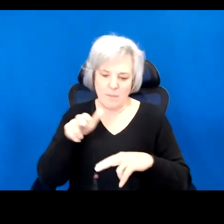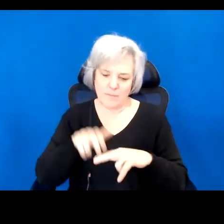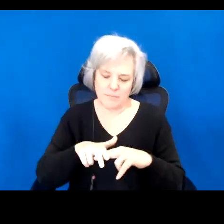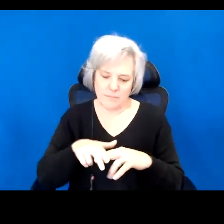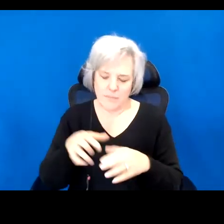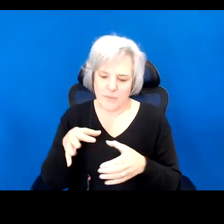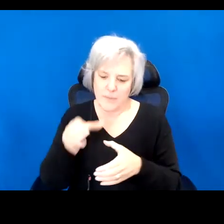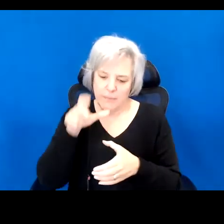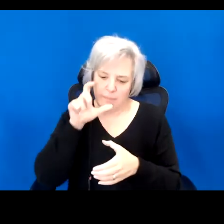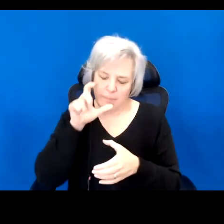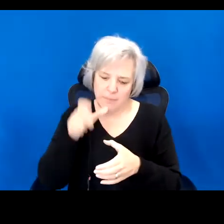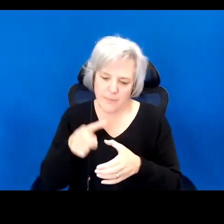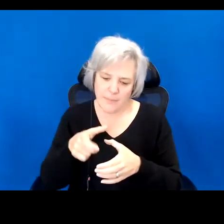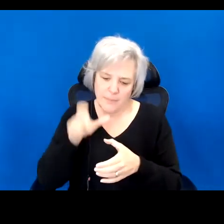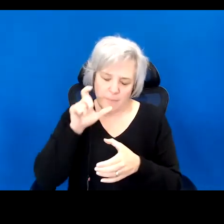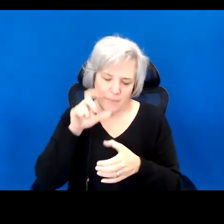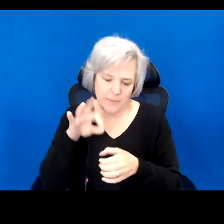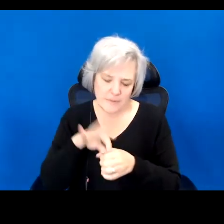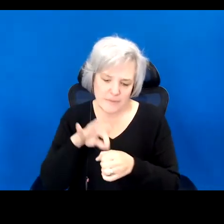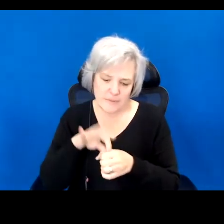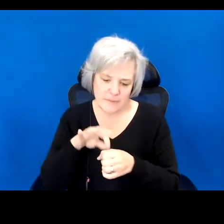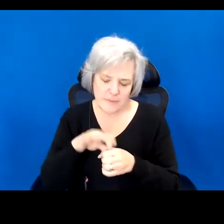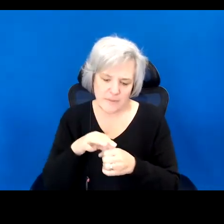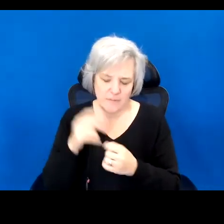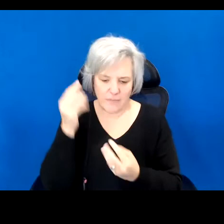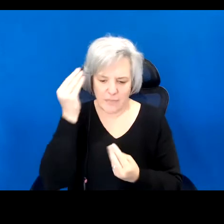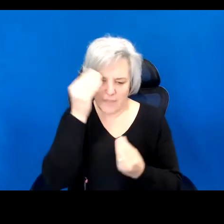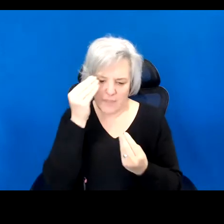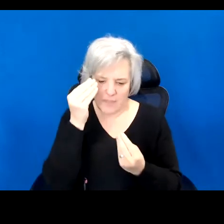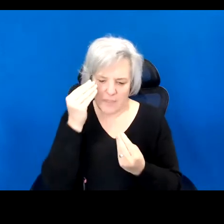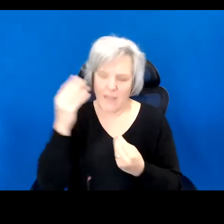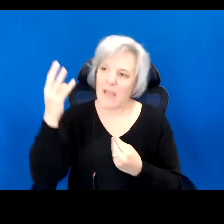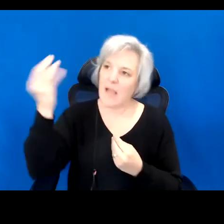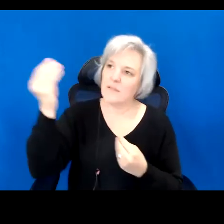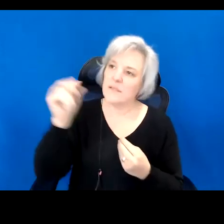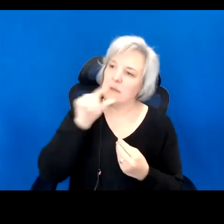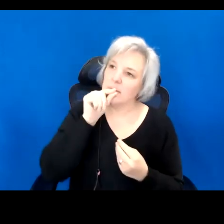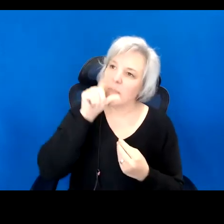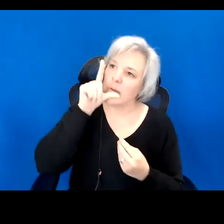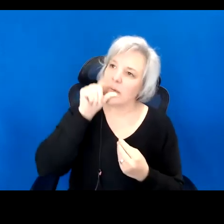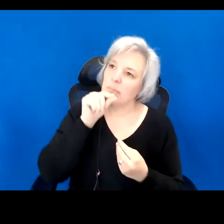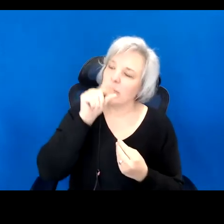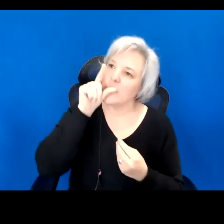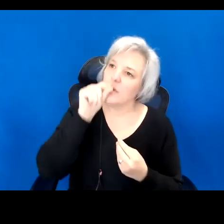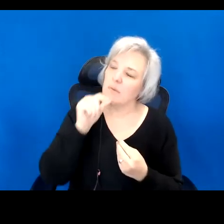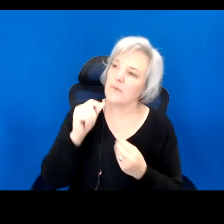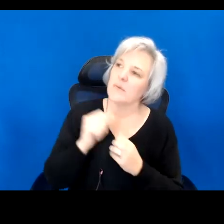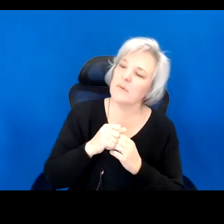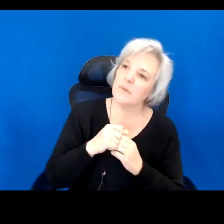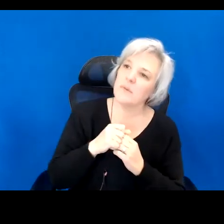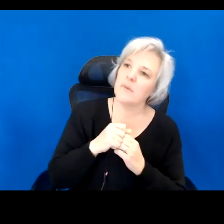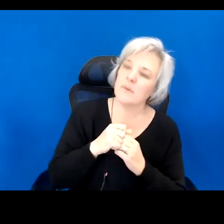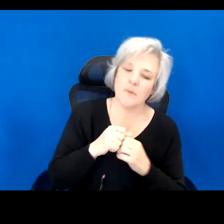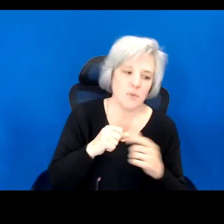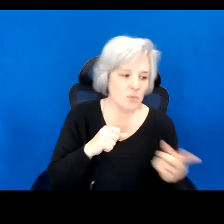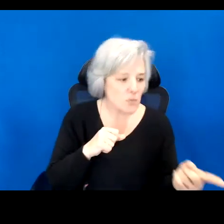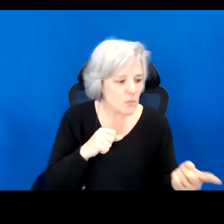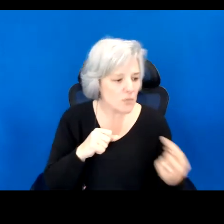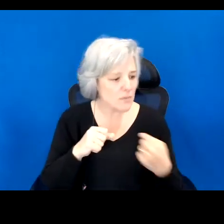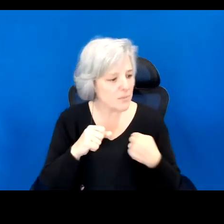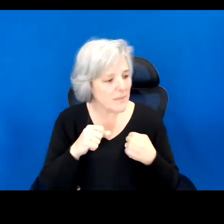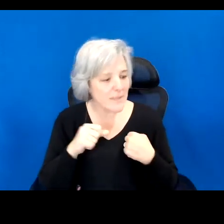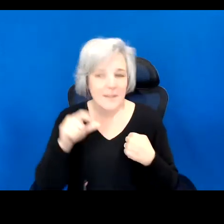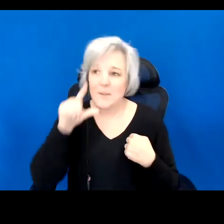over words, the birds are chirping outside my window. You, me, the birds.